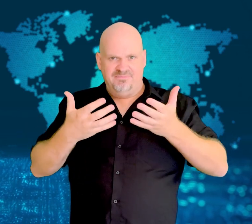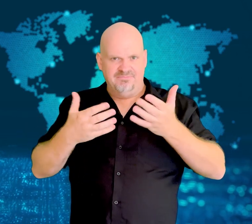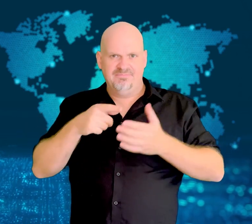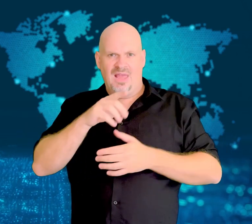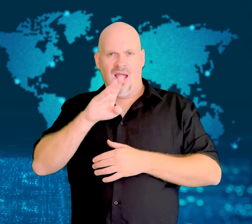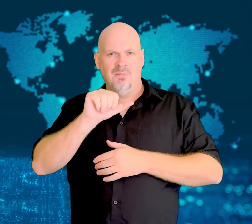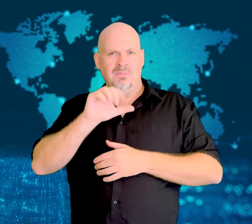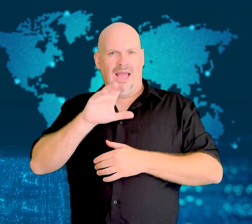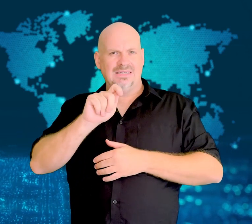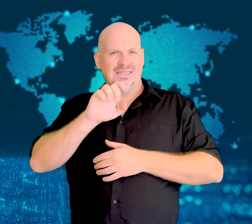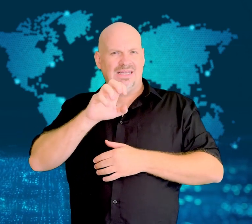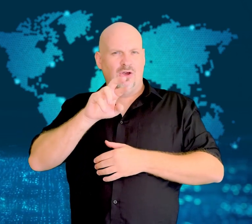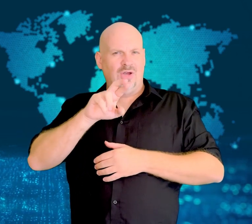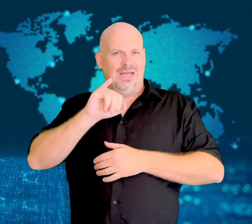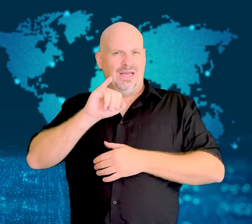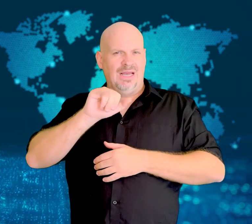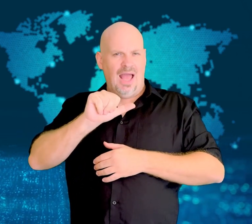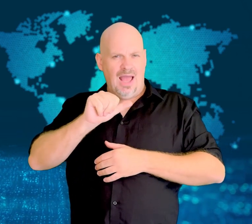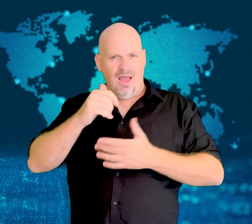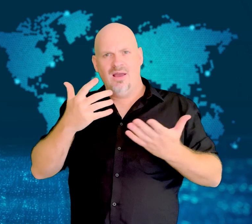usually used to treat it.